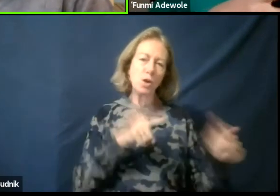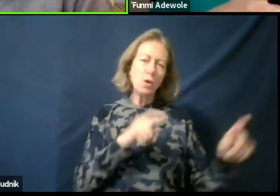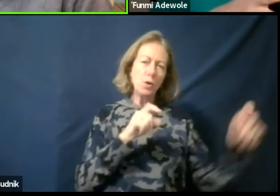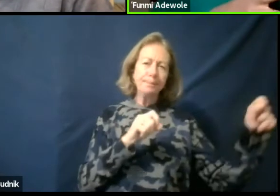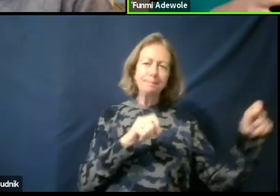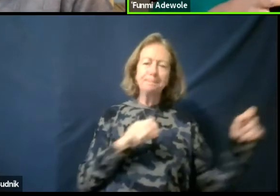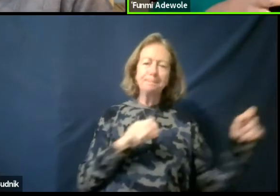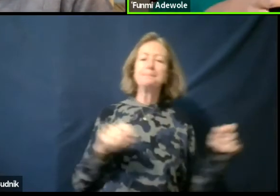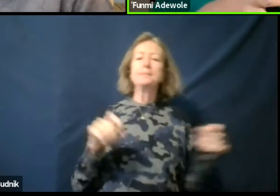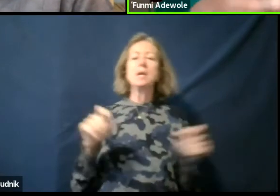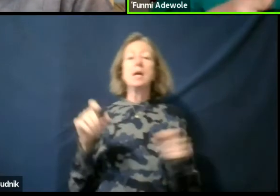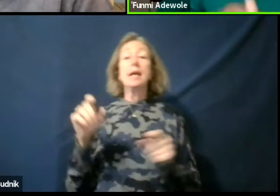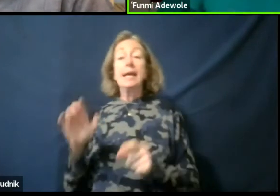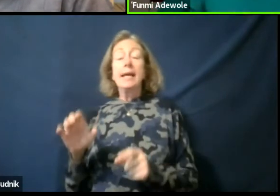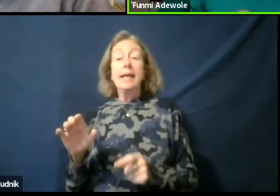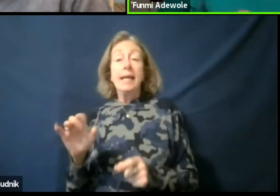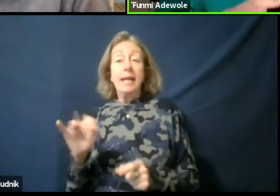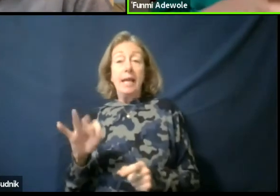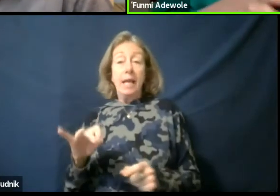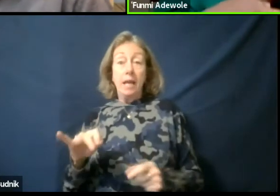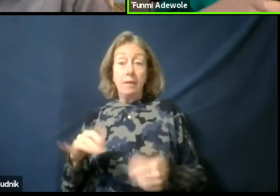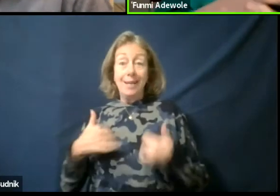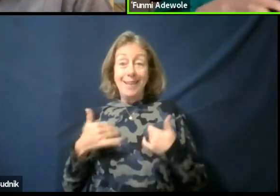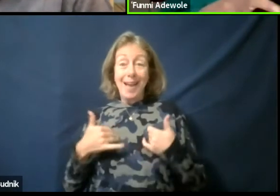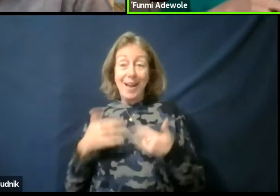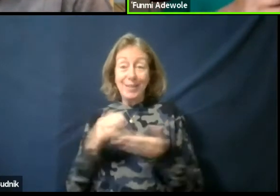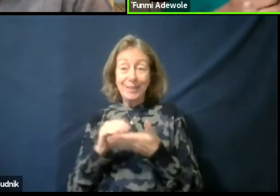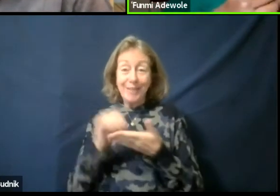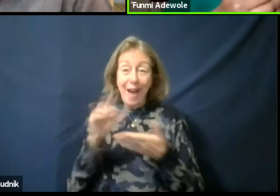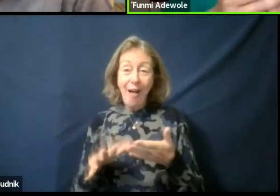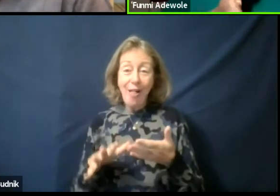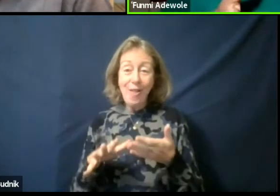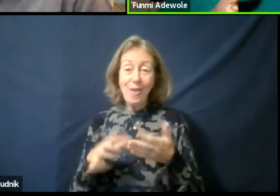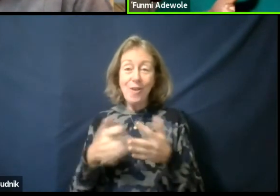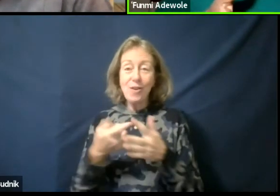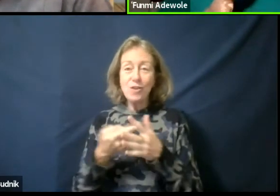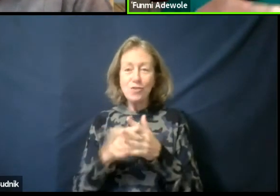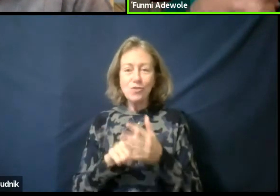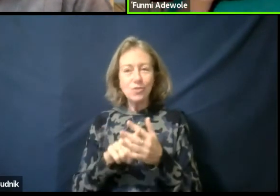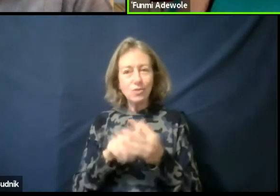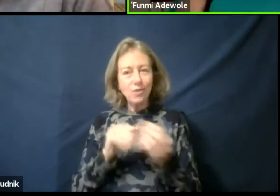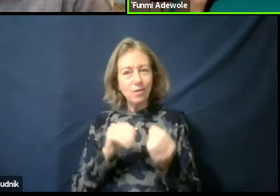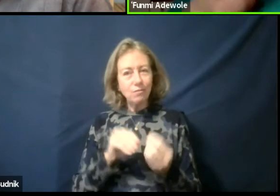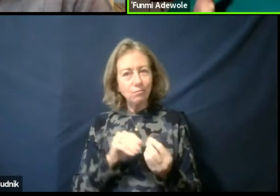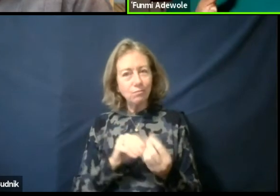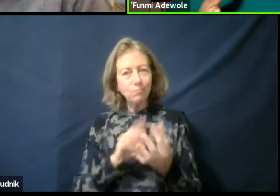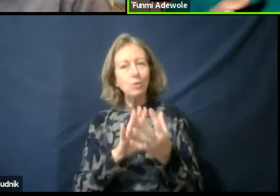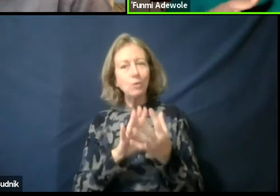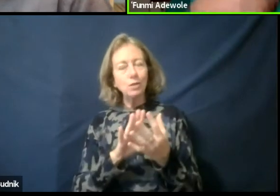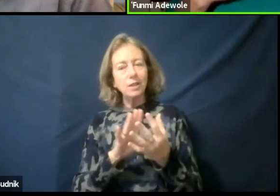If younger scholars start approaching performers, dramaturgically,